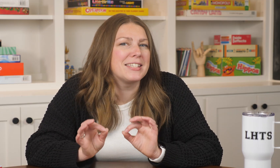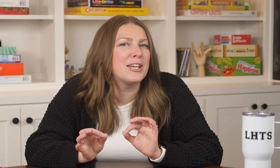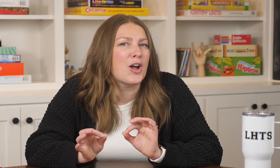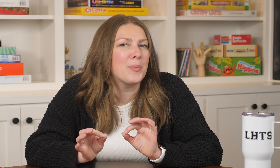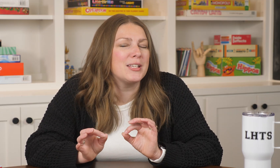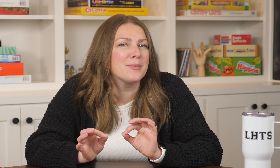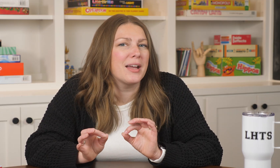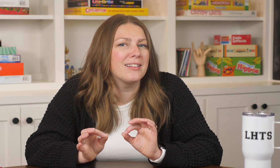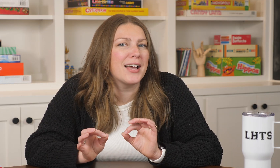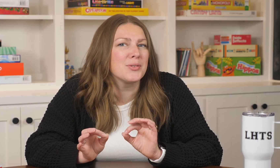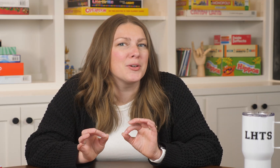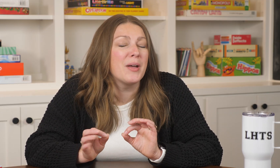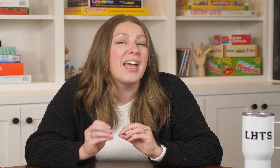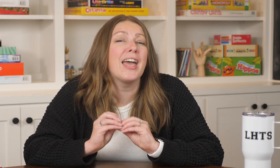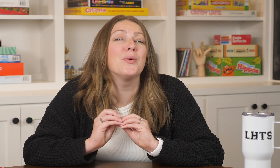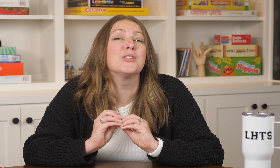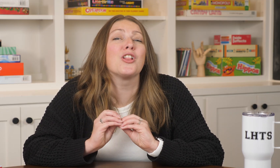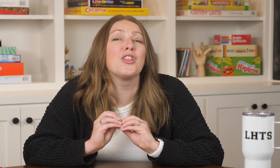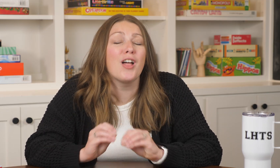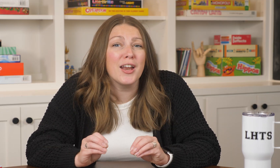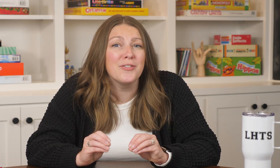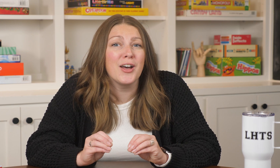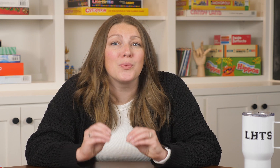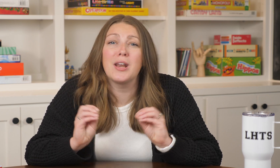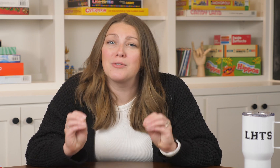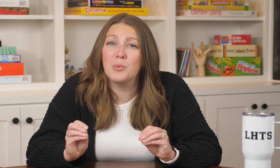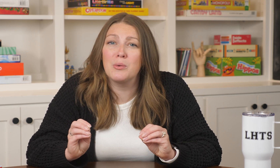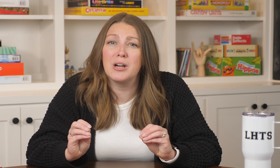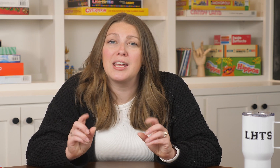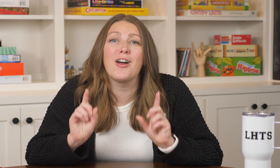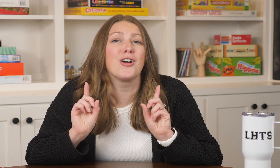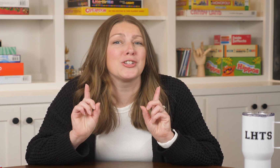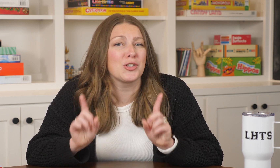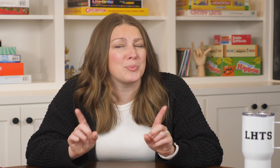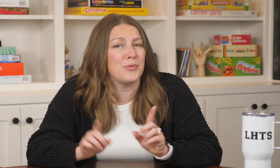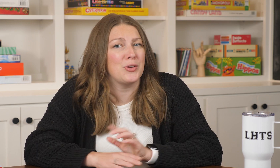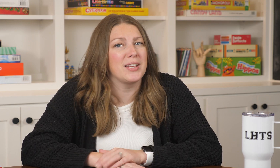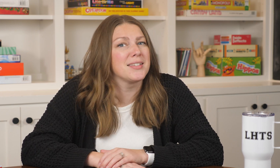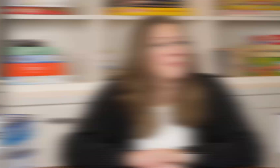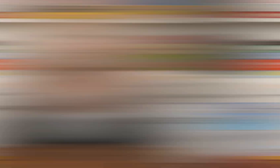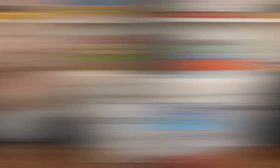10 copies in my classroom and it was a lot of fun whenever we were in our descriptive unit.